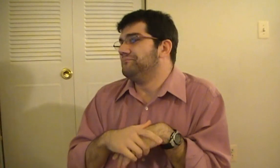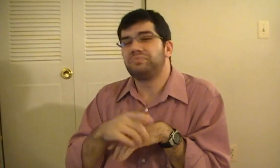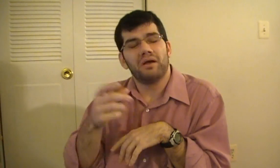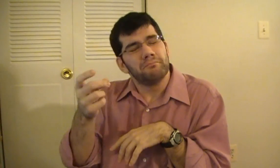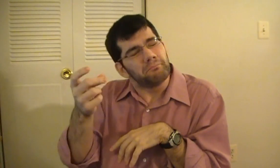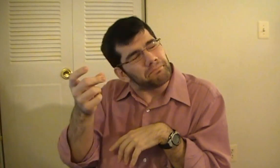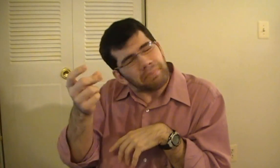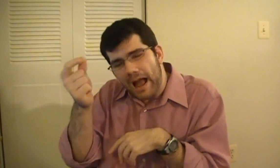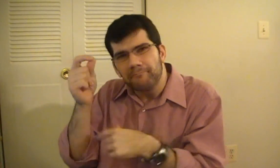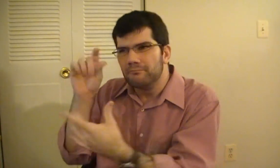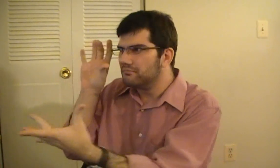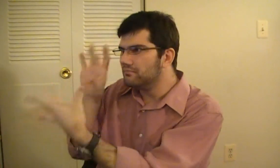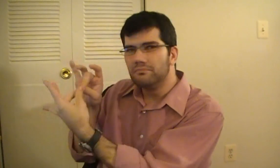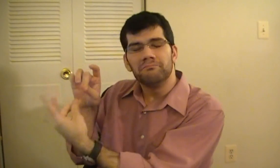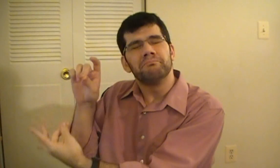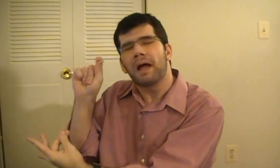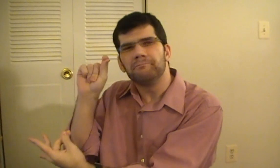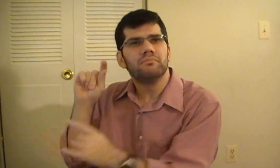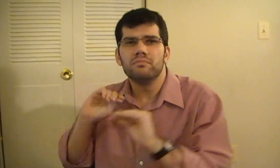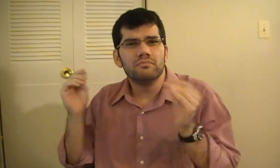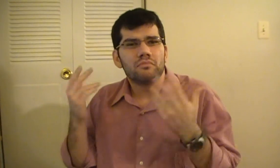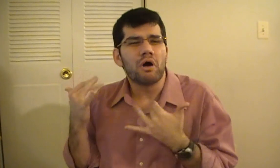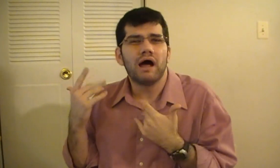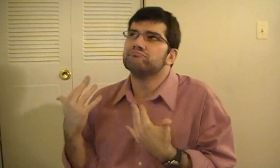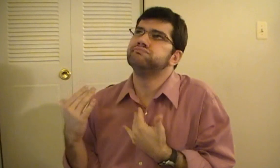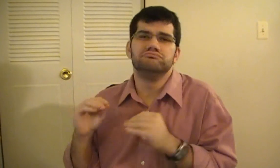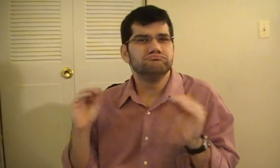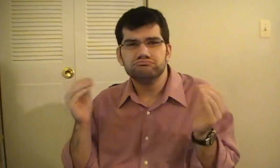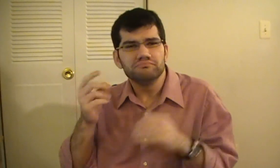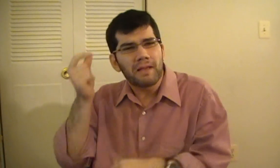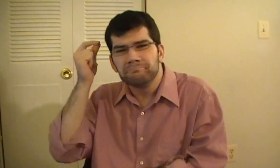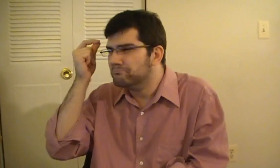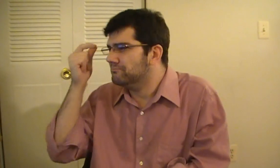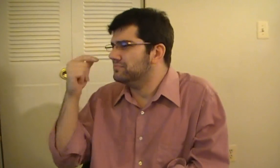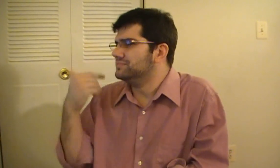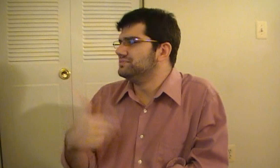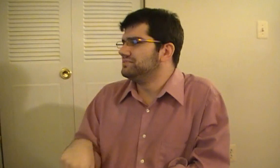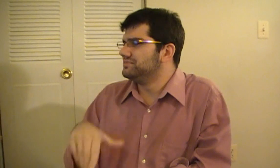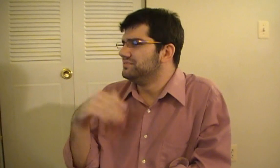The time to connect with an interpreter was minimal! I didn't have to wait long at all.